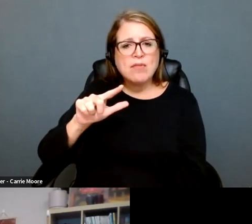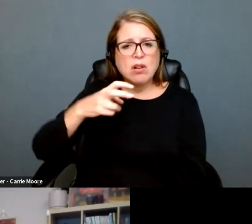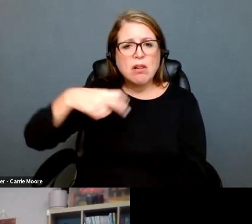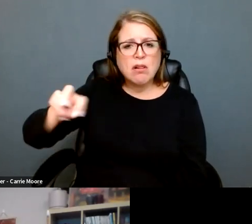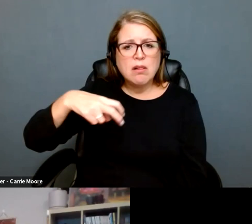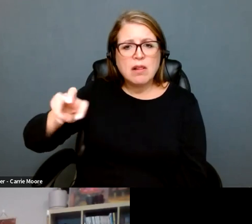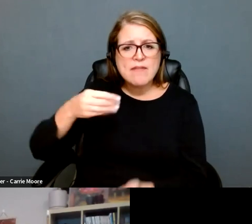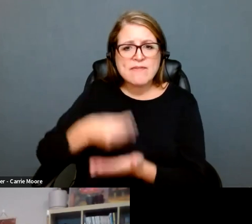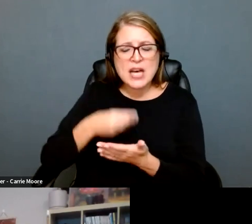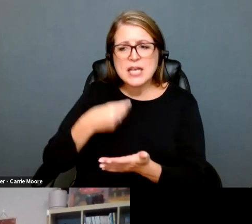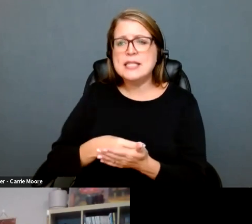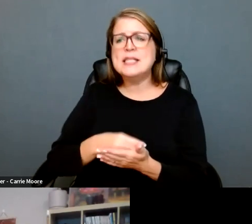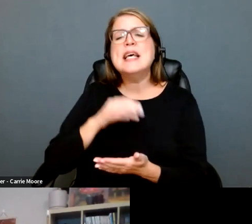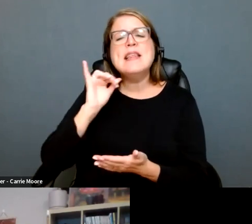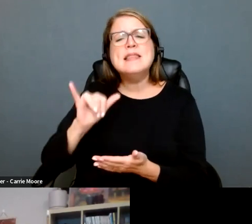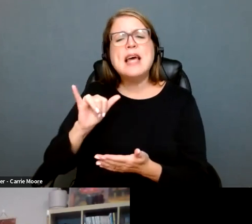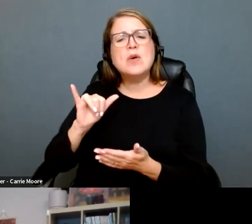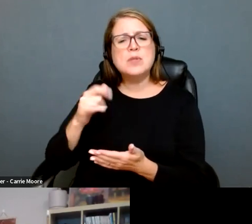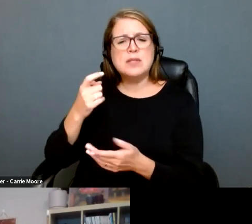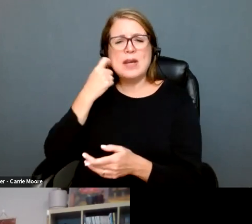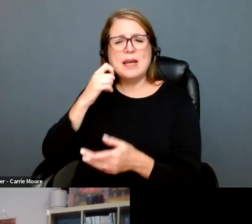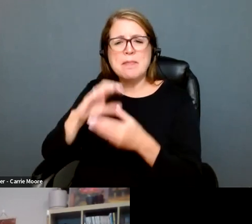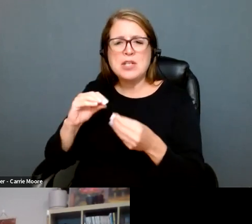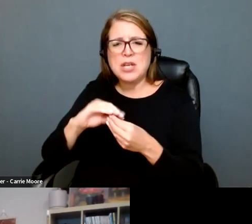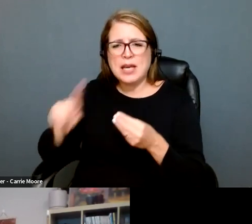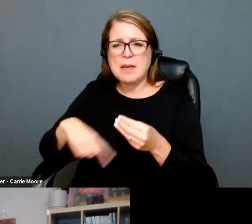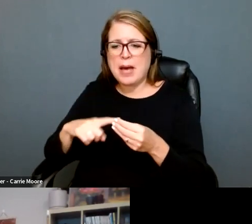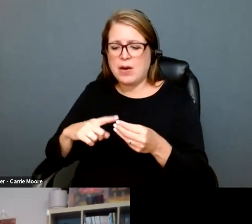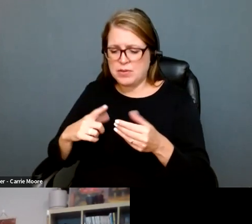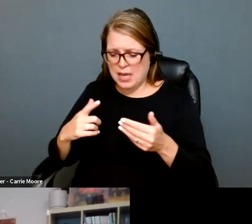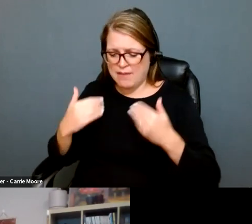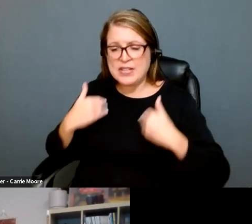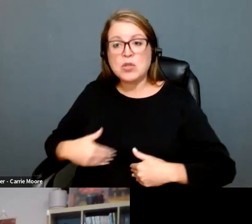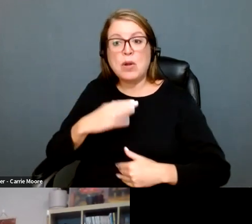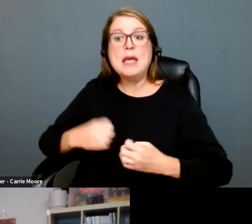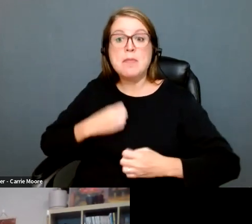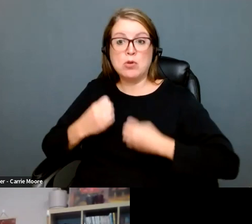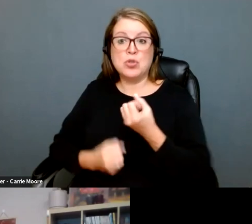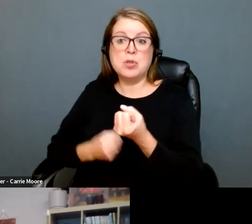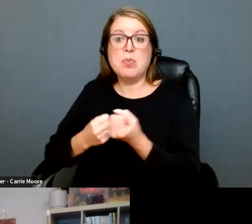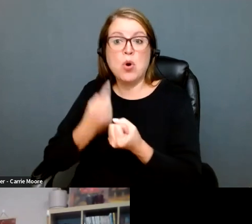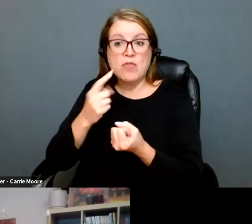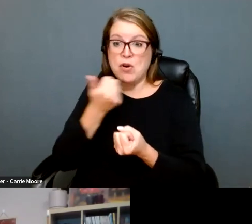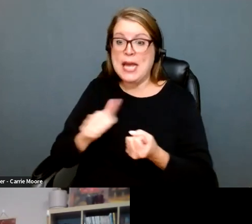what else? I think support these abortion travel funds. Provide the